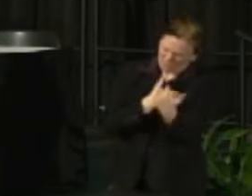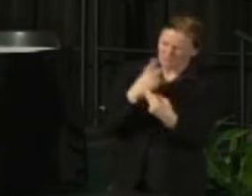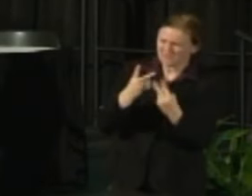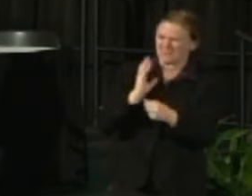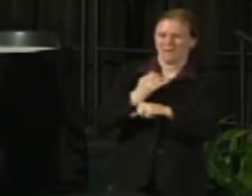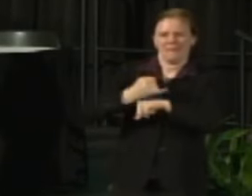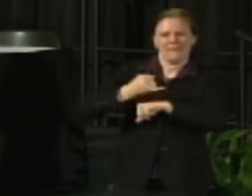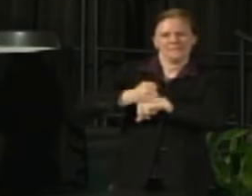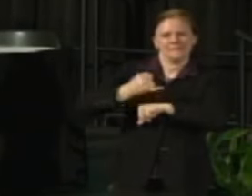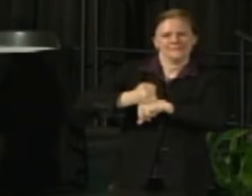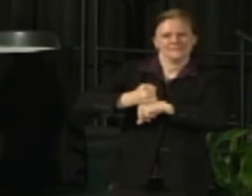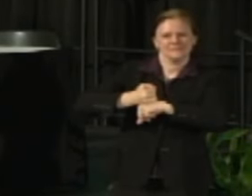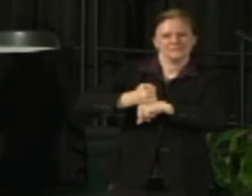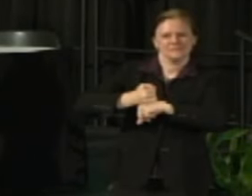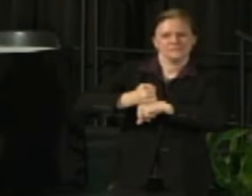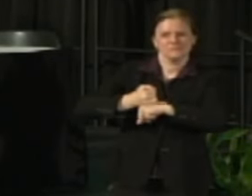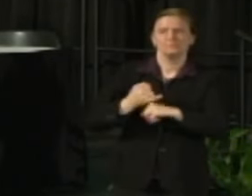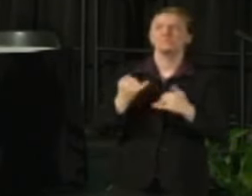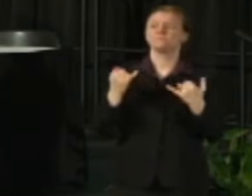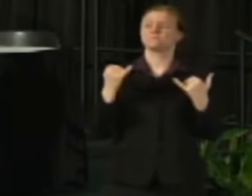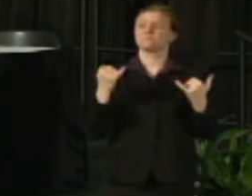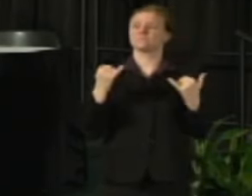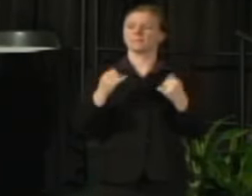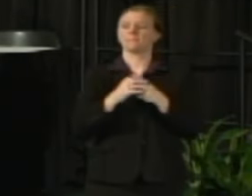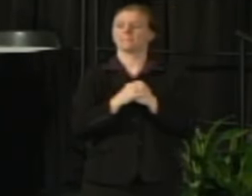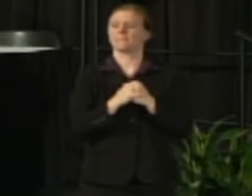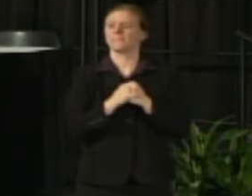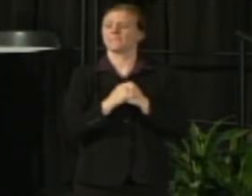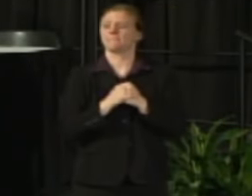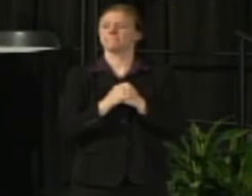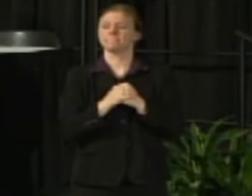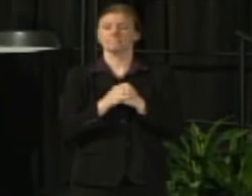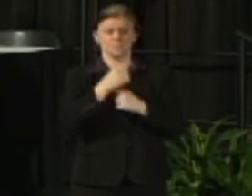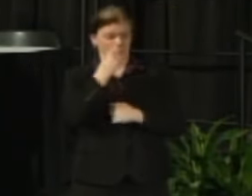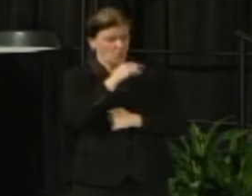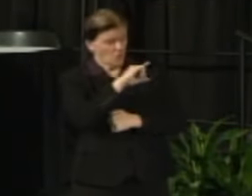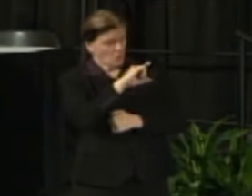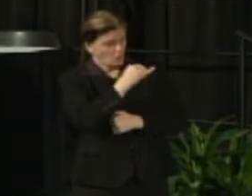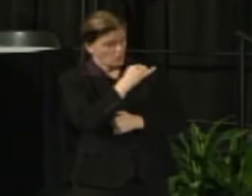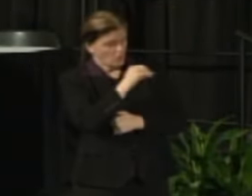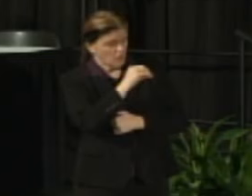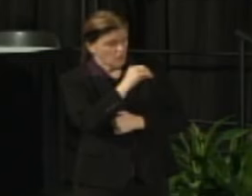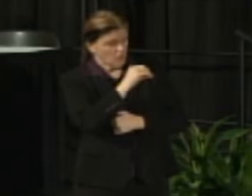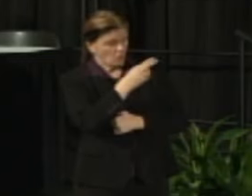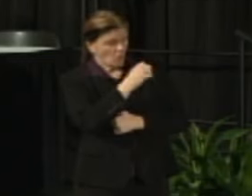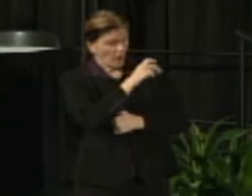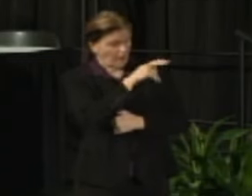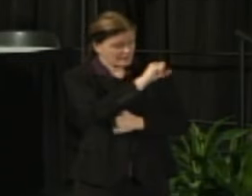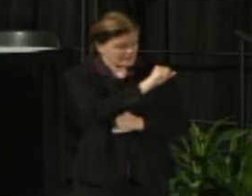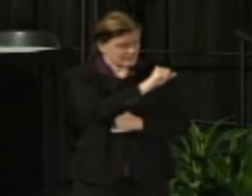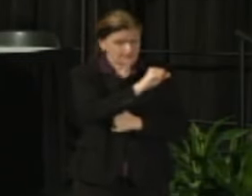So at this point what I'll do is ask both Johannes and Tom to both talk about the Budget Communication Task Force.